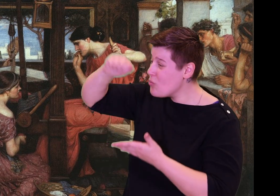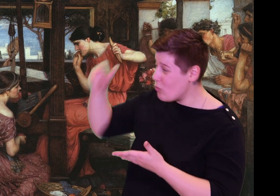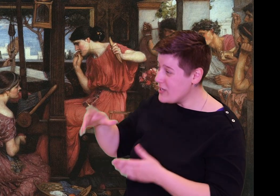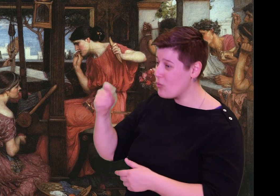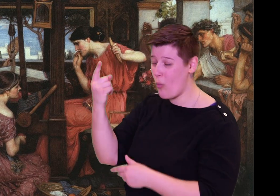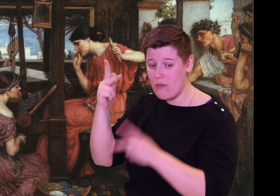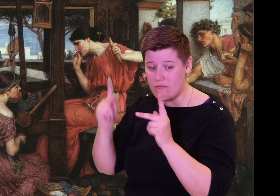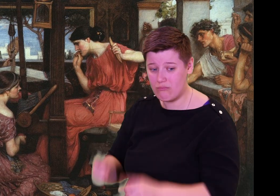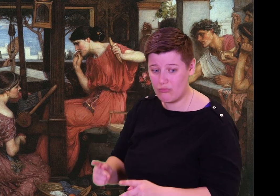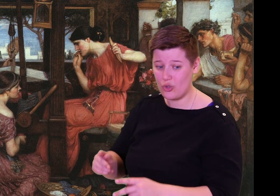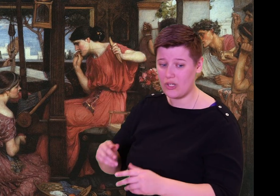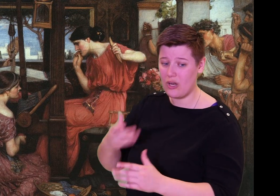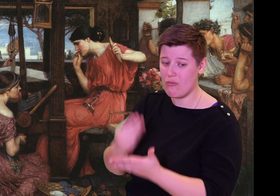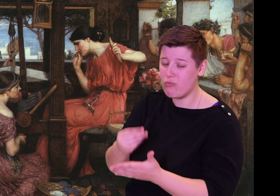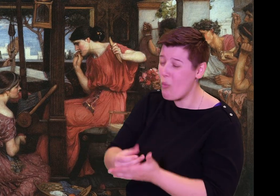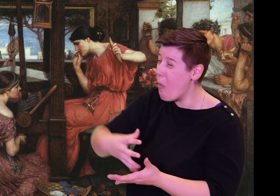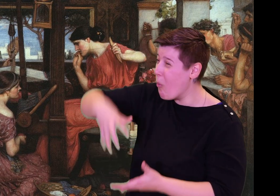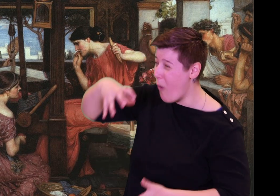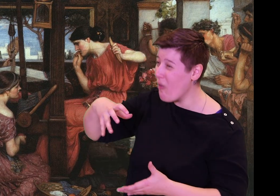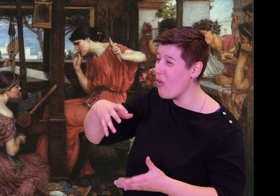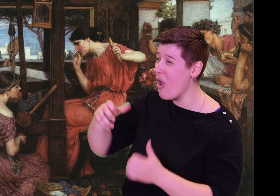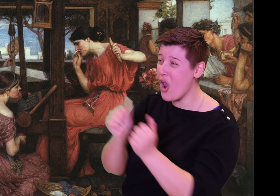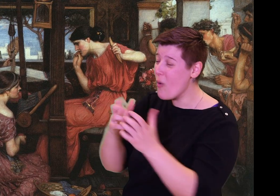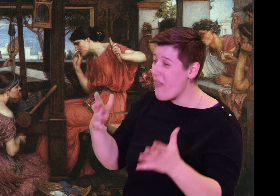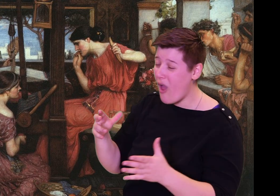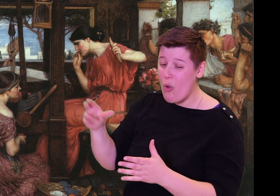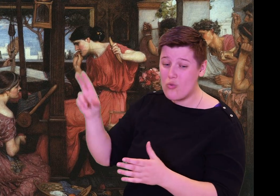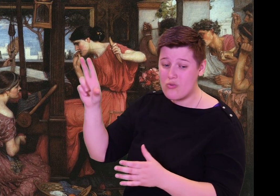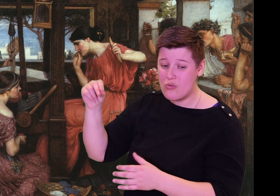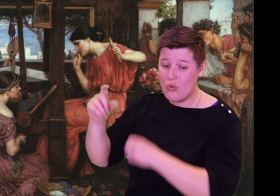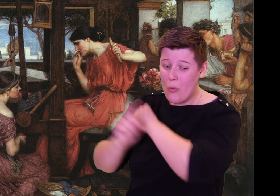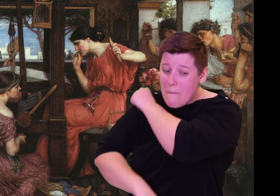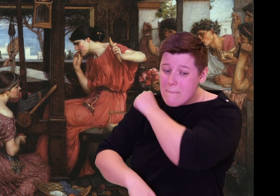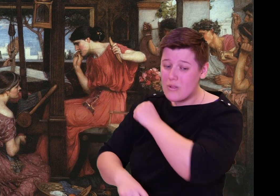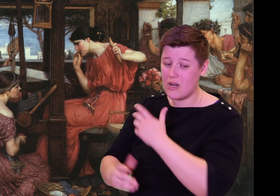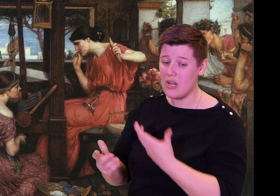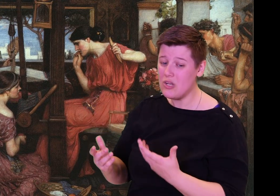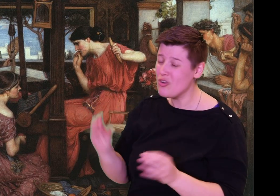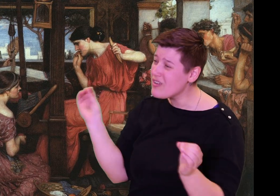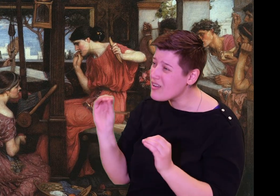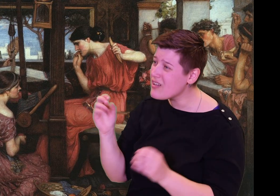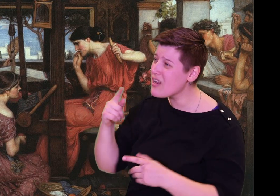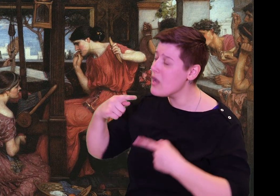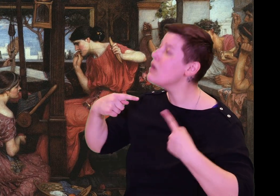Then Zeus, whose voice resounds throughout the world, sent down two eagles